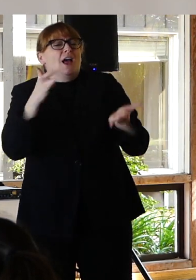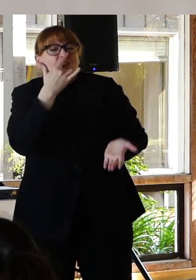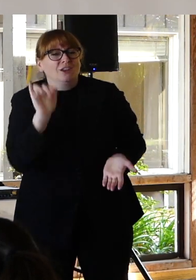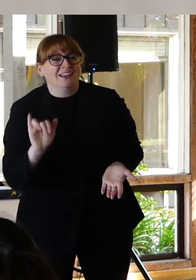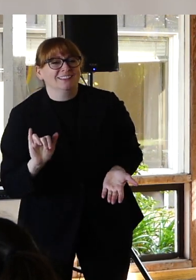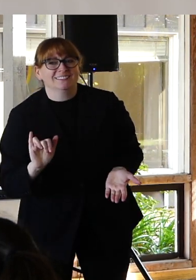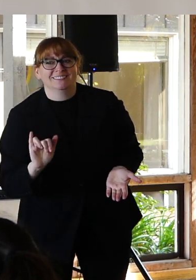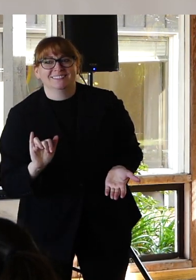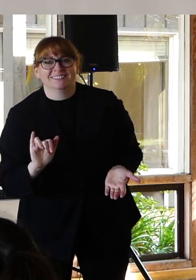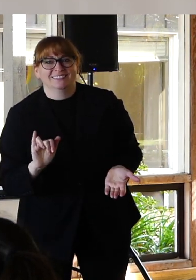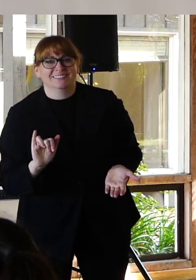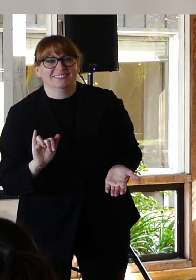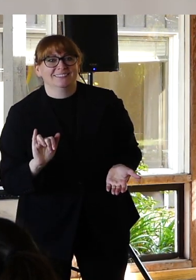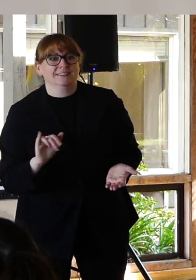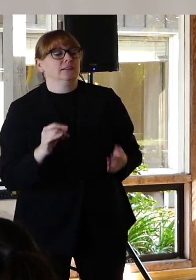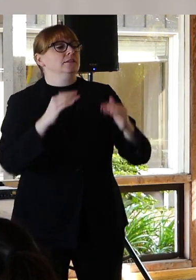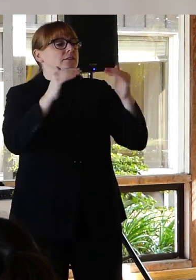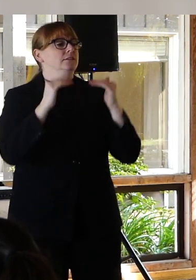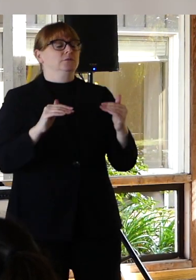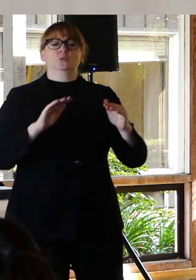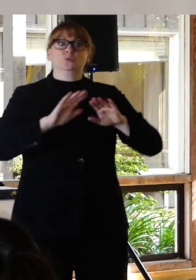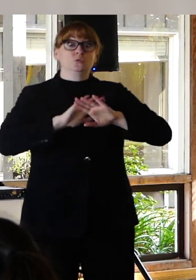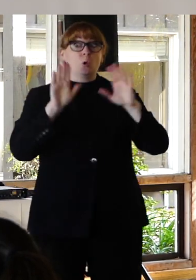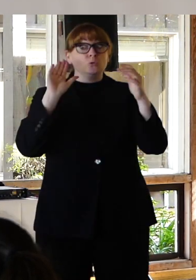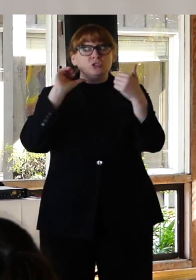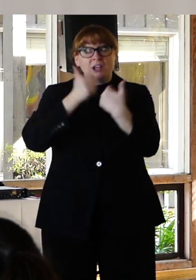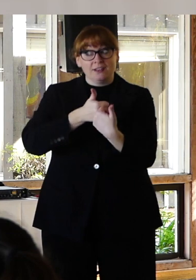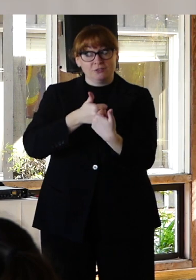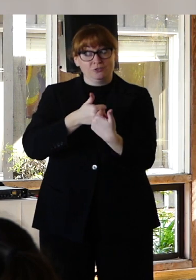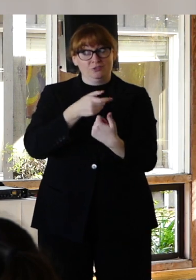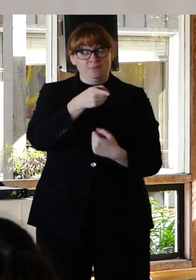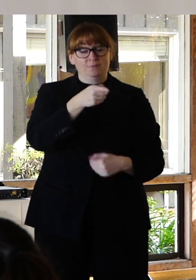Yes the client you're working with may have absolutely incorrect beliefs